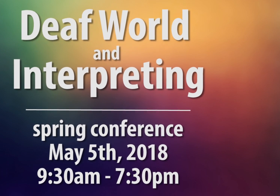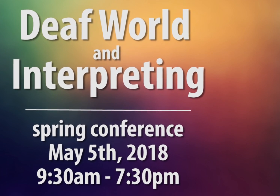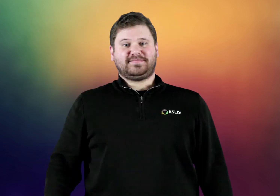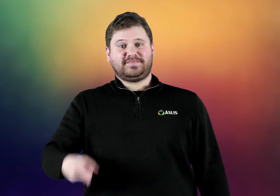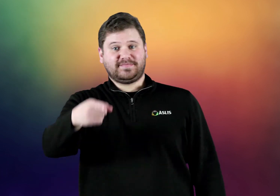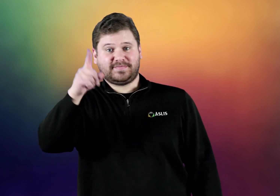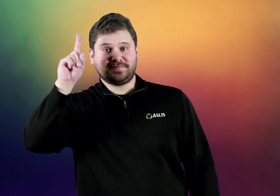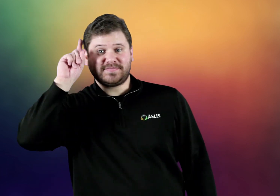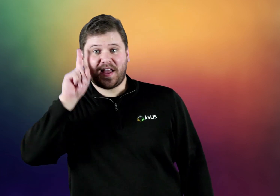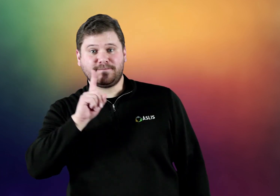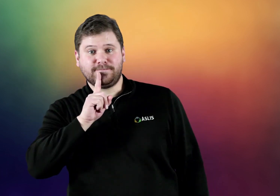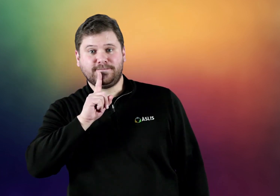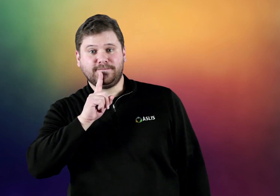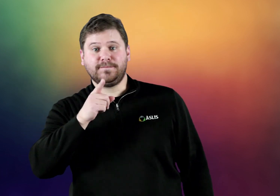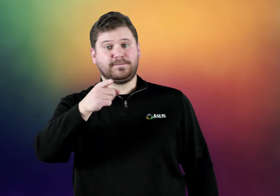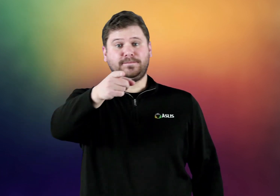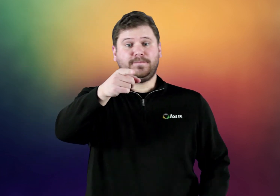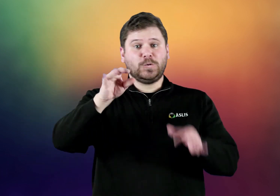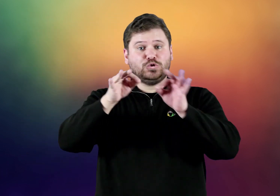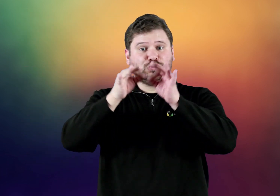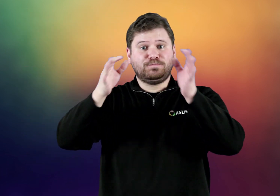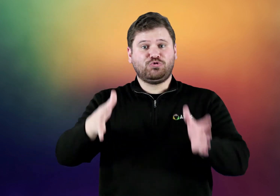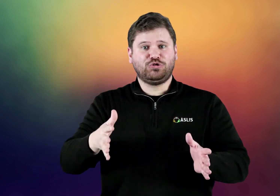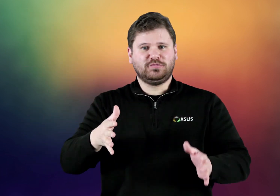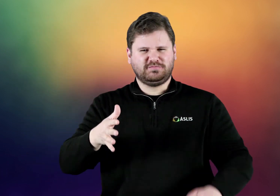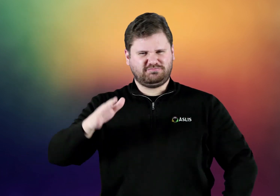Are you Deaf? Are you an interpreter?